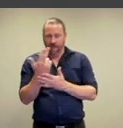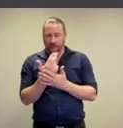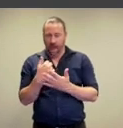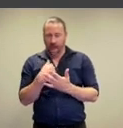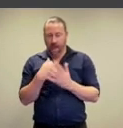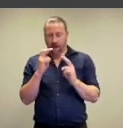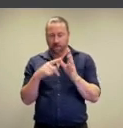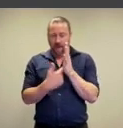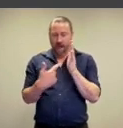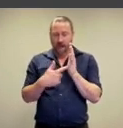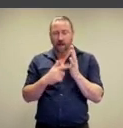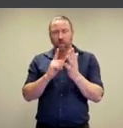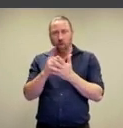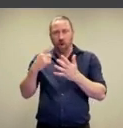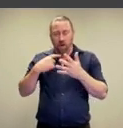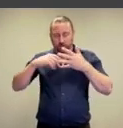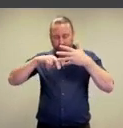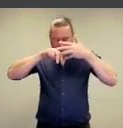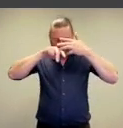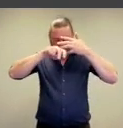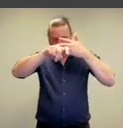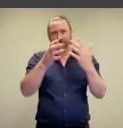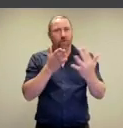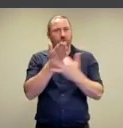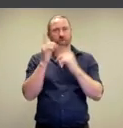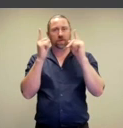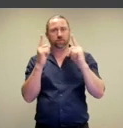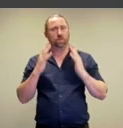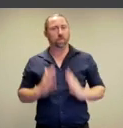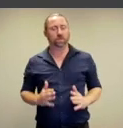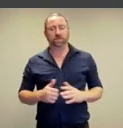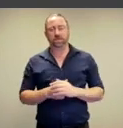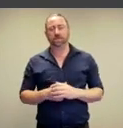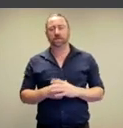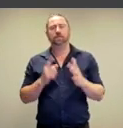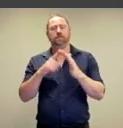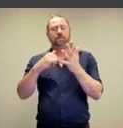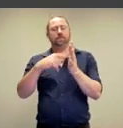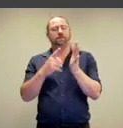as we walk through them?' Yes, absolutely.